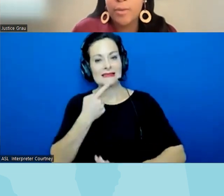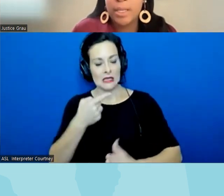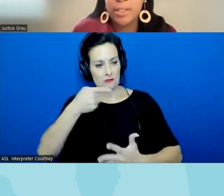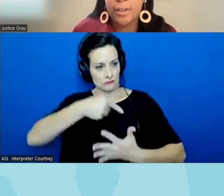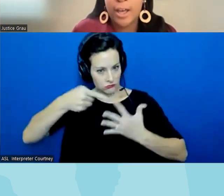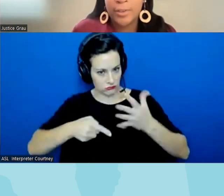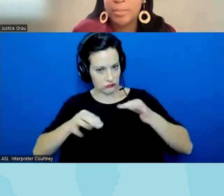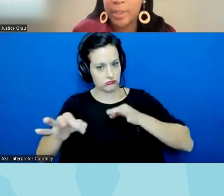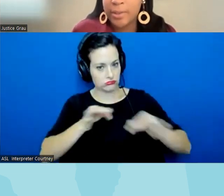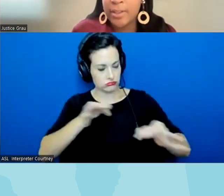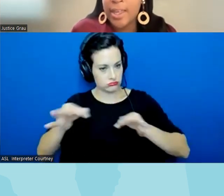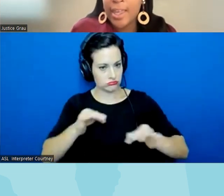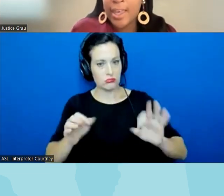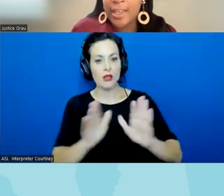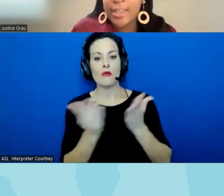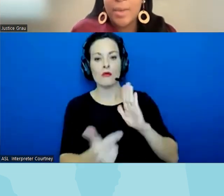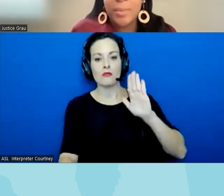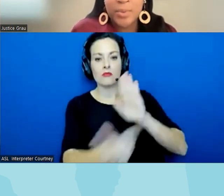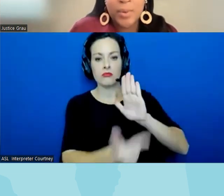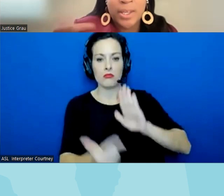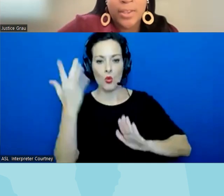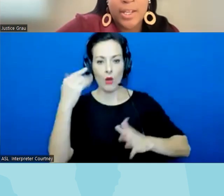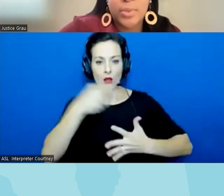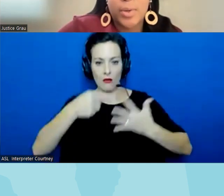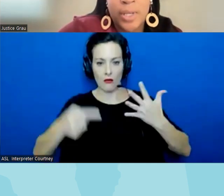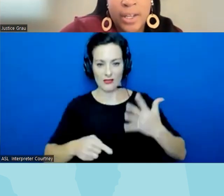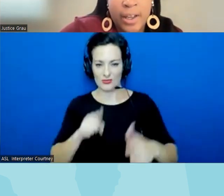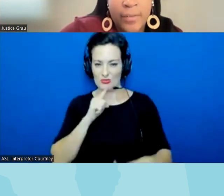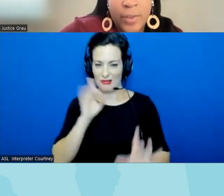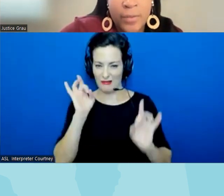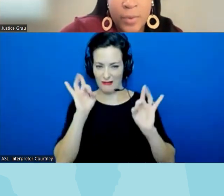being taught under the bill and it was really ridiculous and I just want to read a few of the